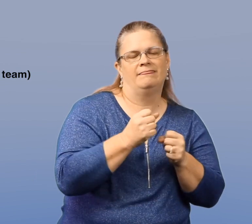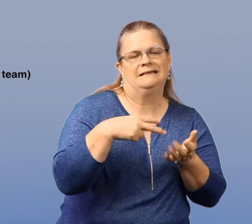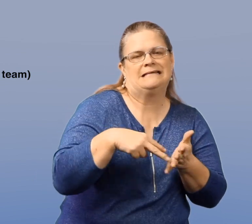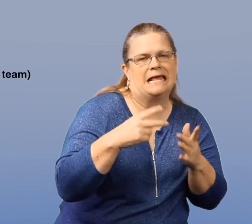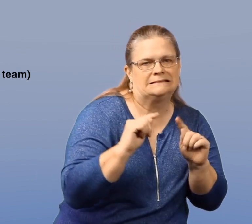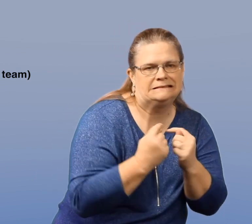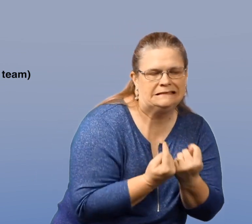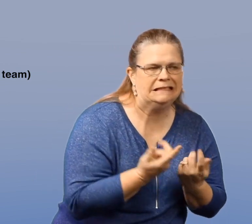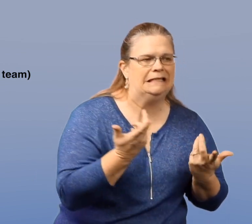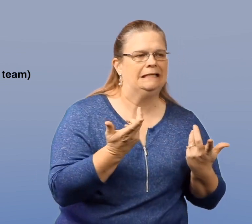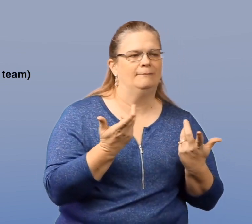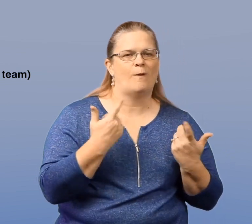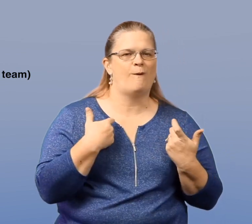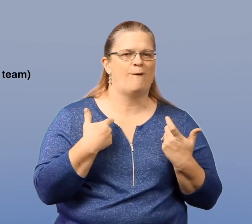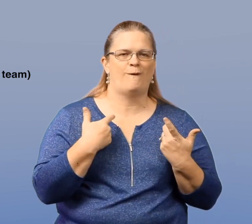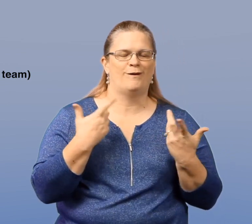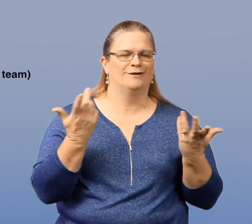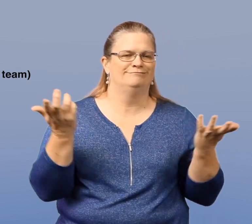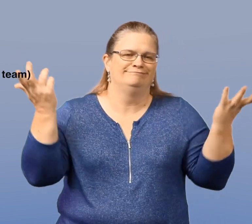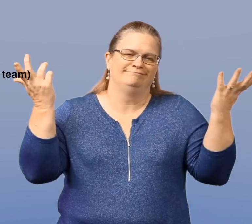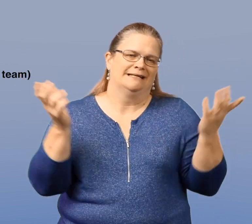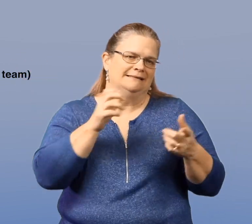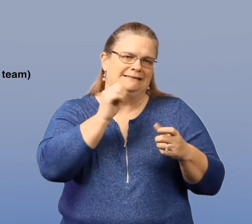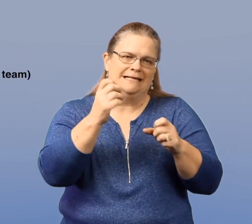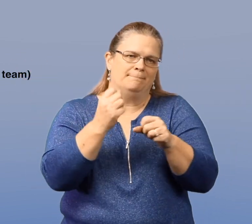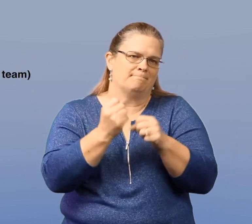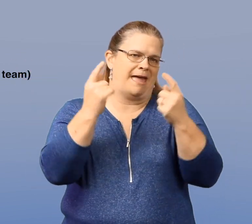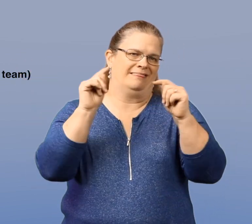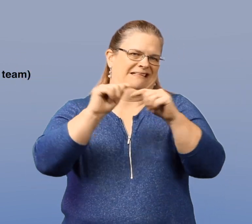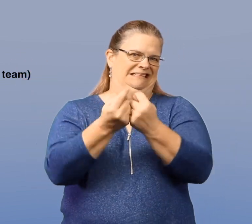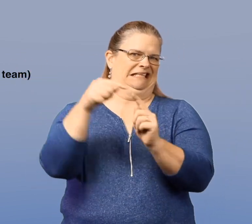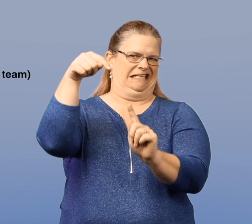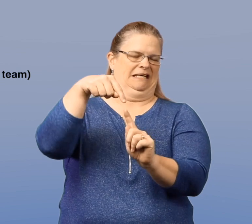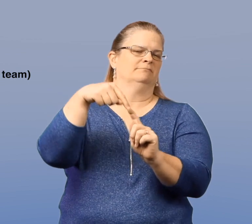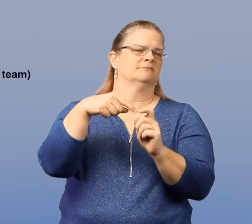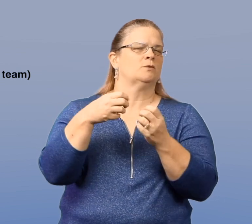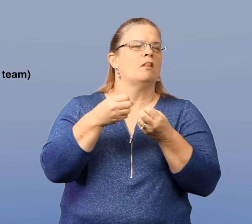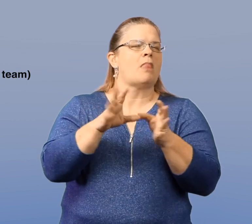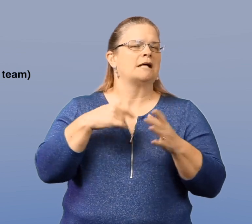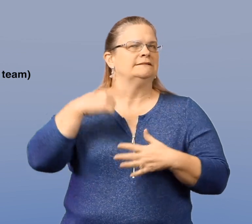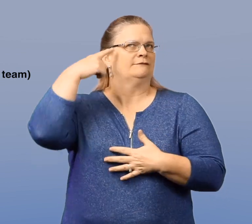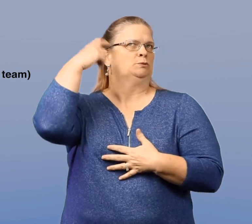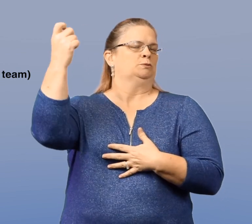Not making the team that loss of a dream.